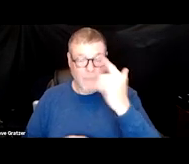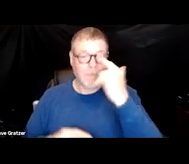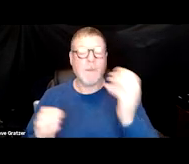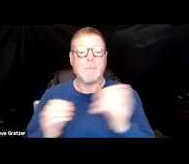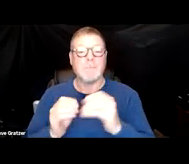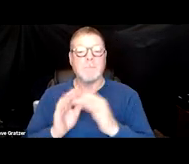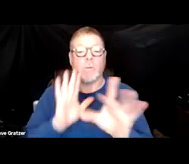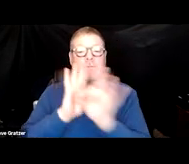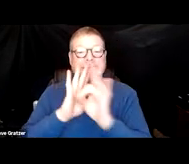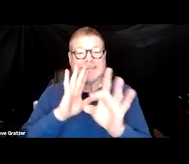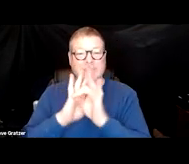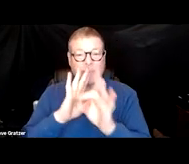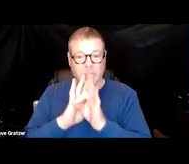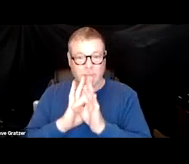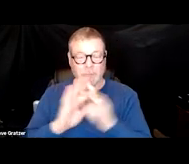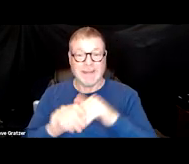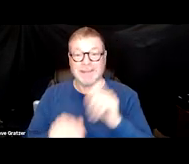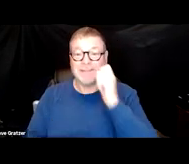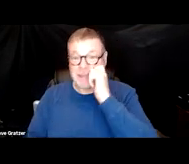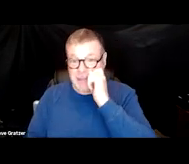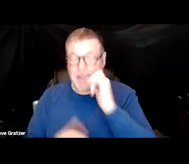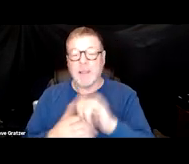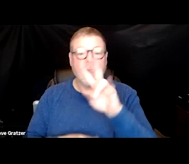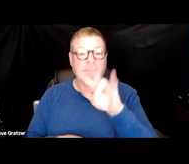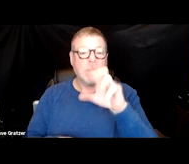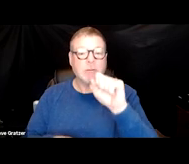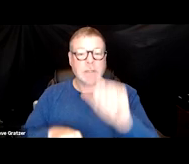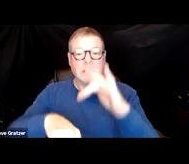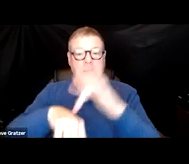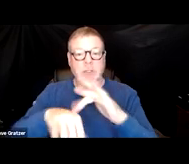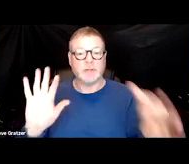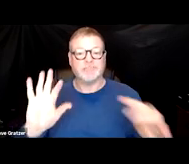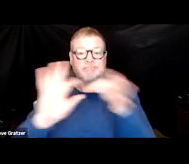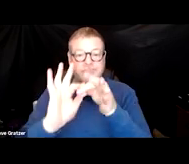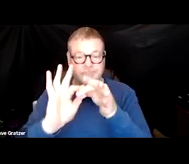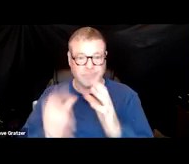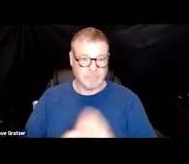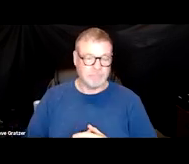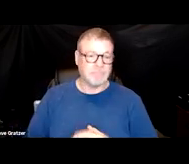in these tissues that the virus can actually attach to and quite often,